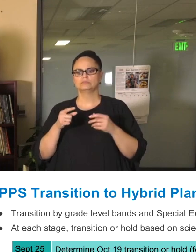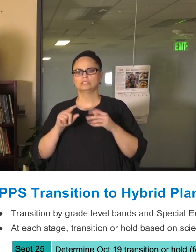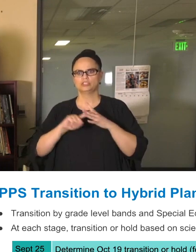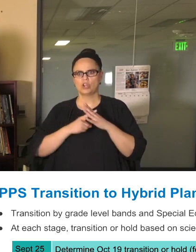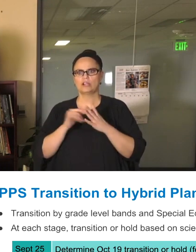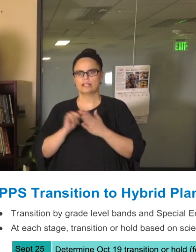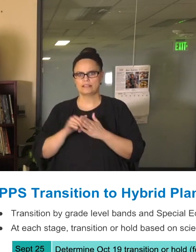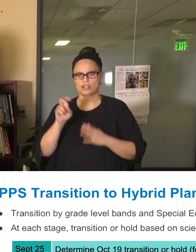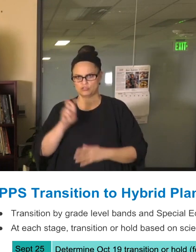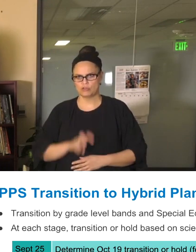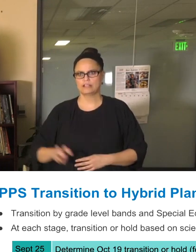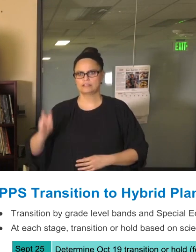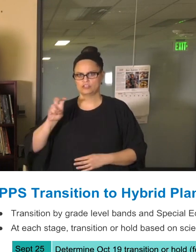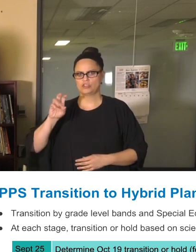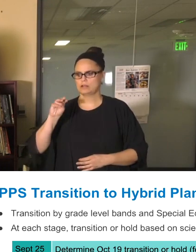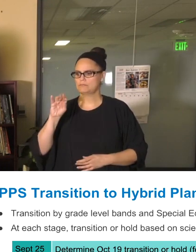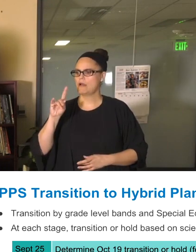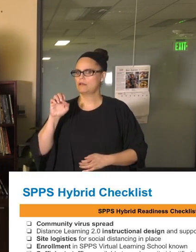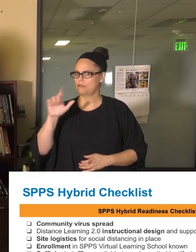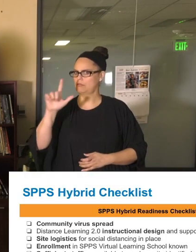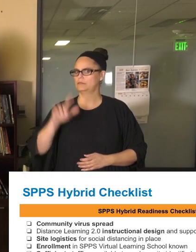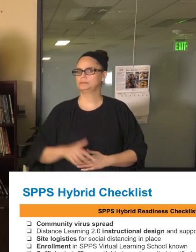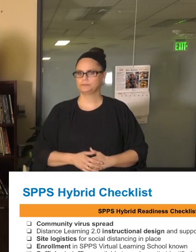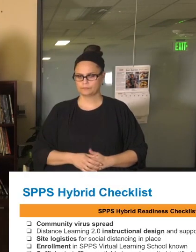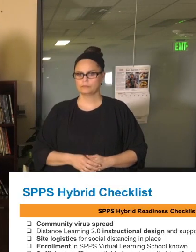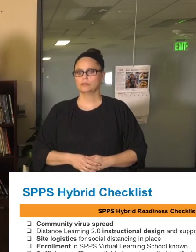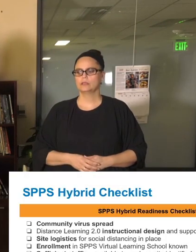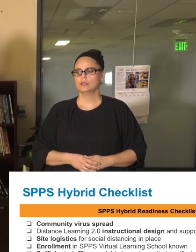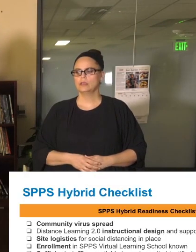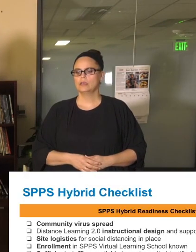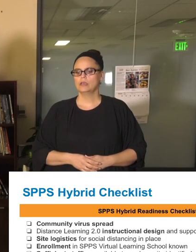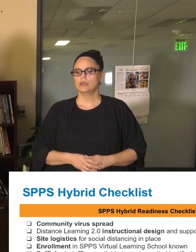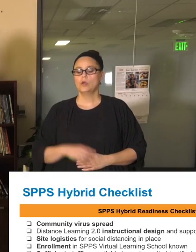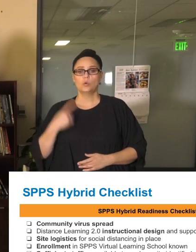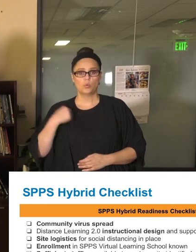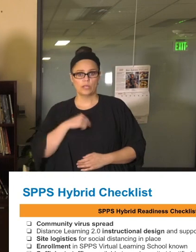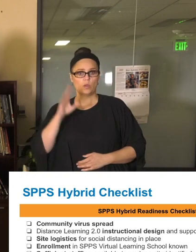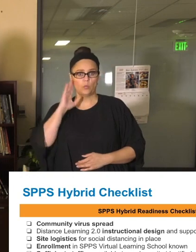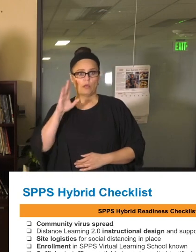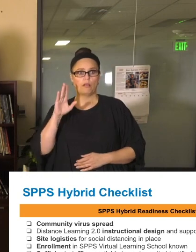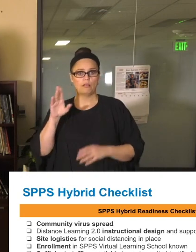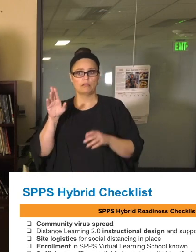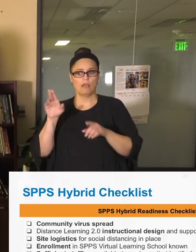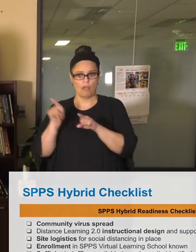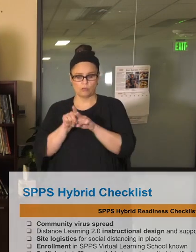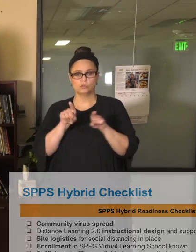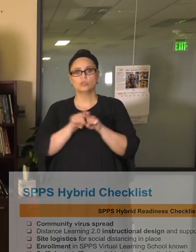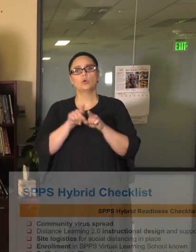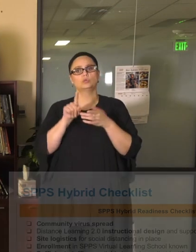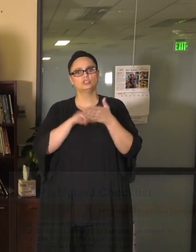hybrid model following MEA break. We'll also look at sufficient staffing throughout